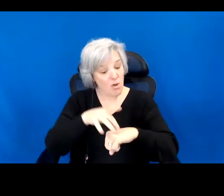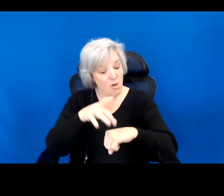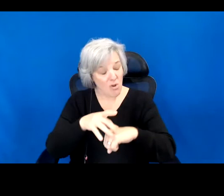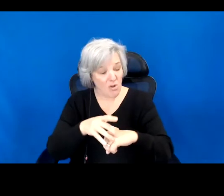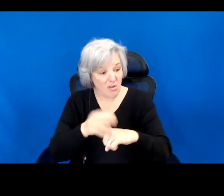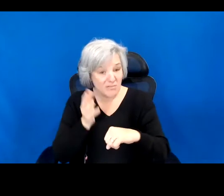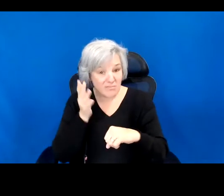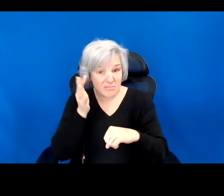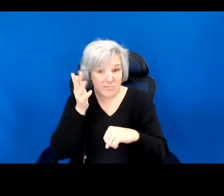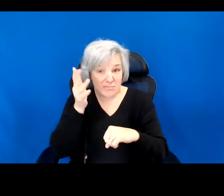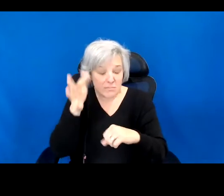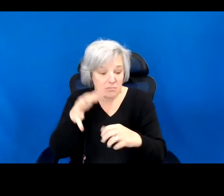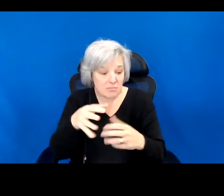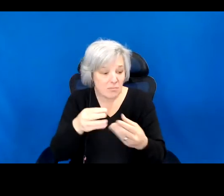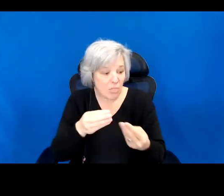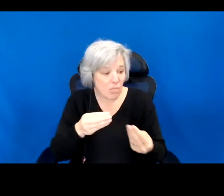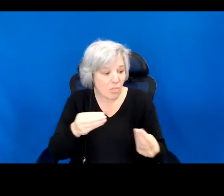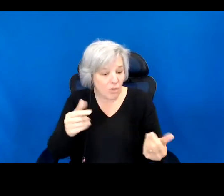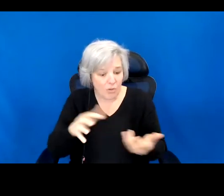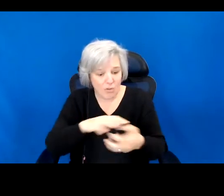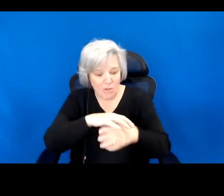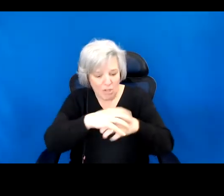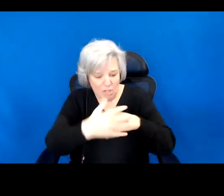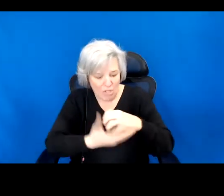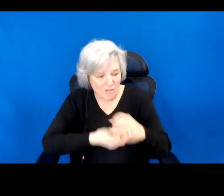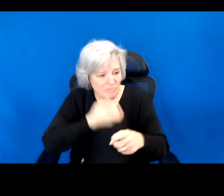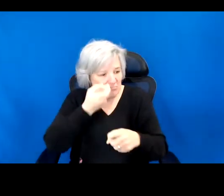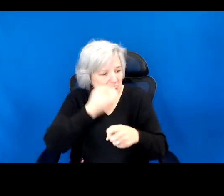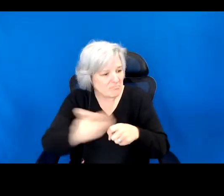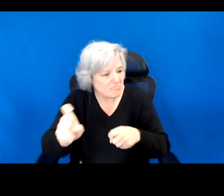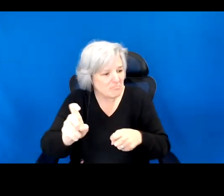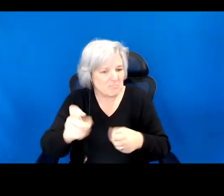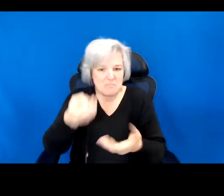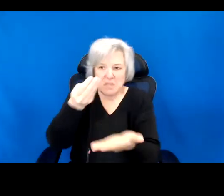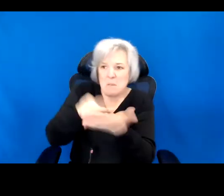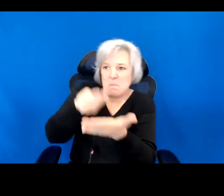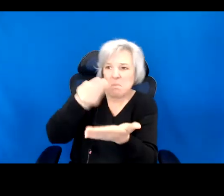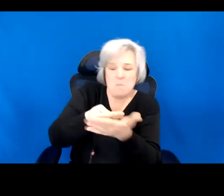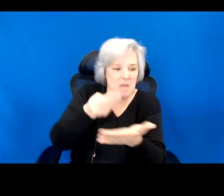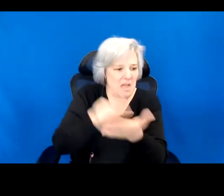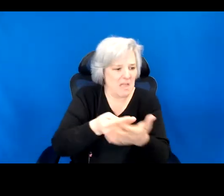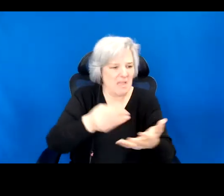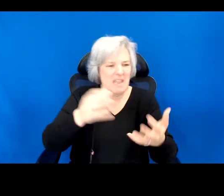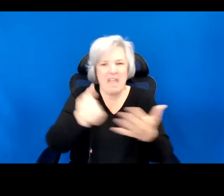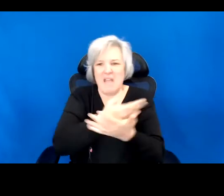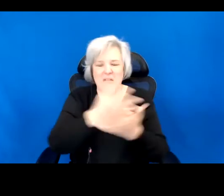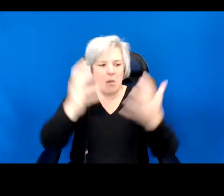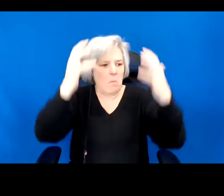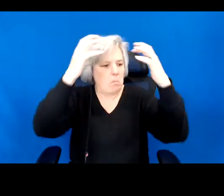when extractive capitalism leads to wholesale ecological collapse, we will not be chosen